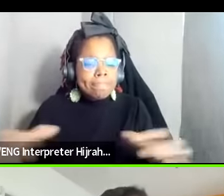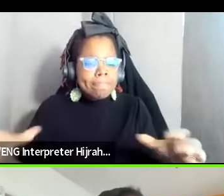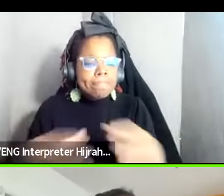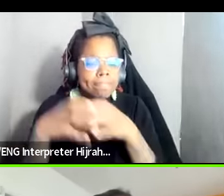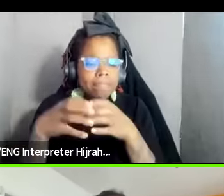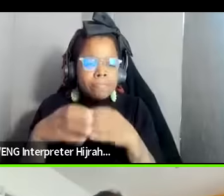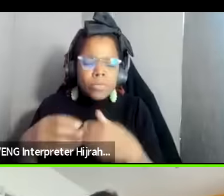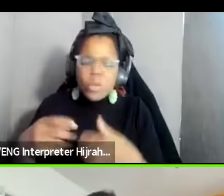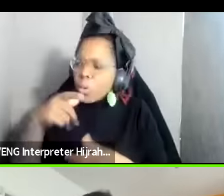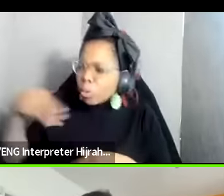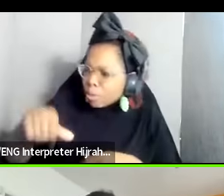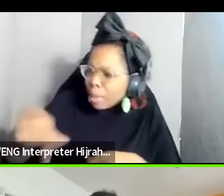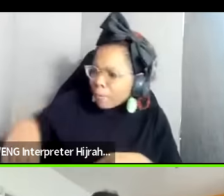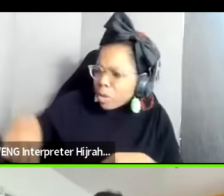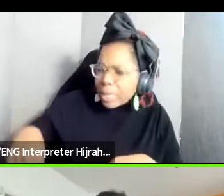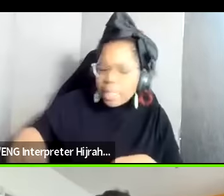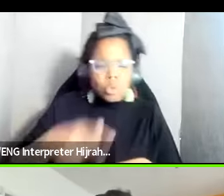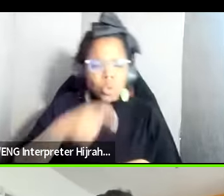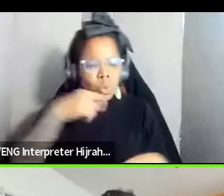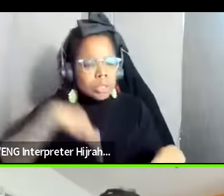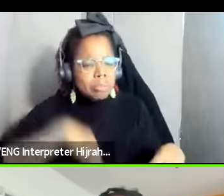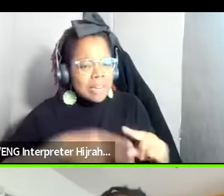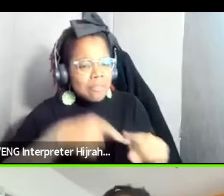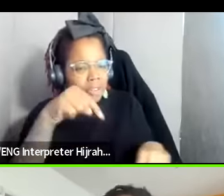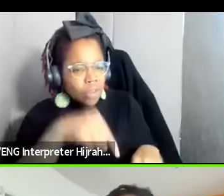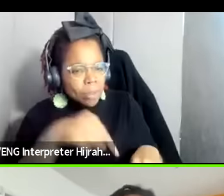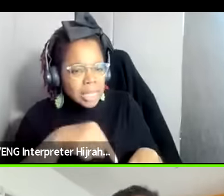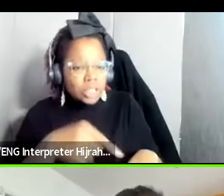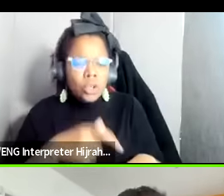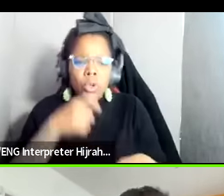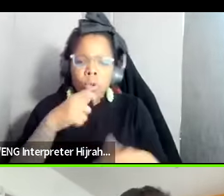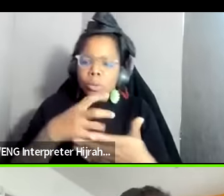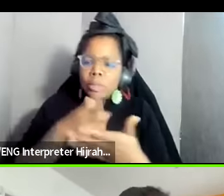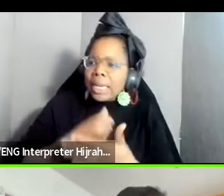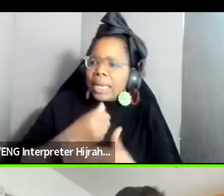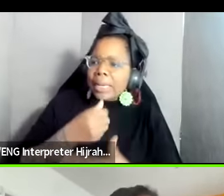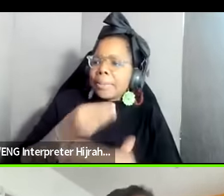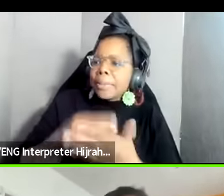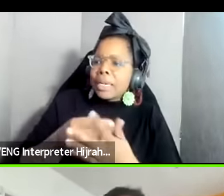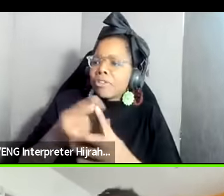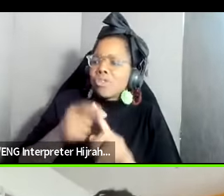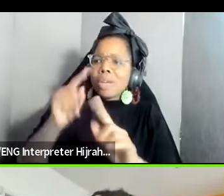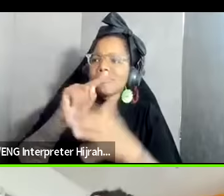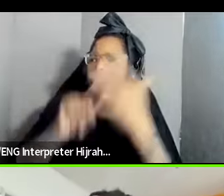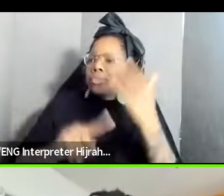for this who's who's benefiting from this who getting money from you know which lobbyist um